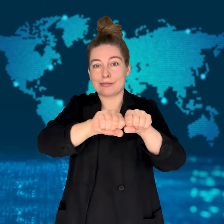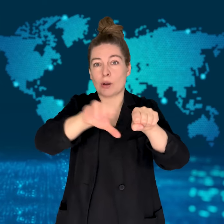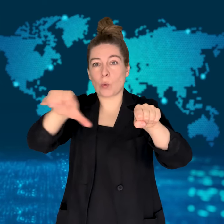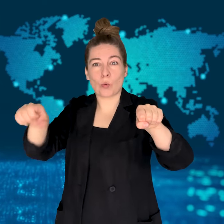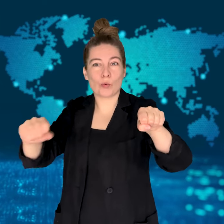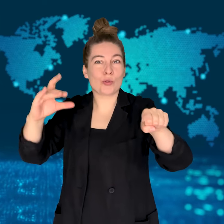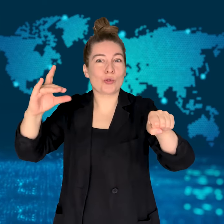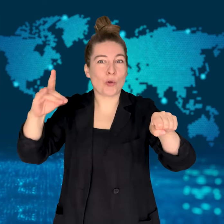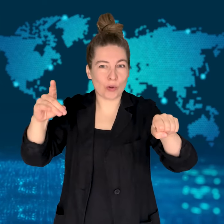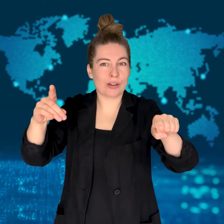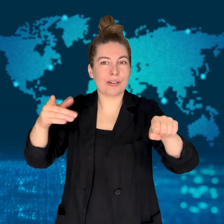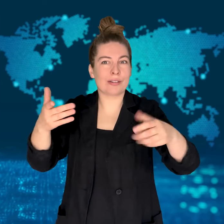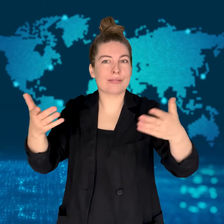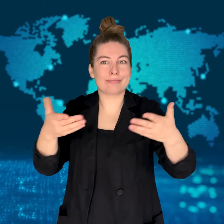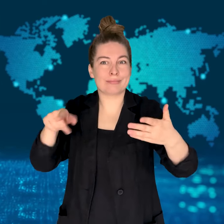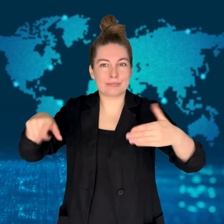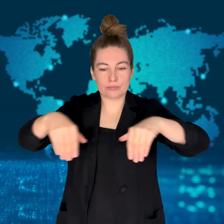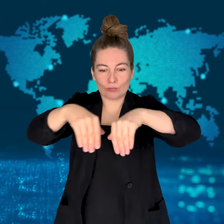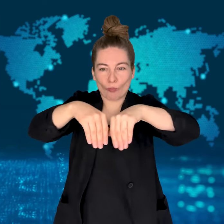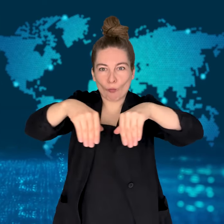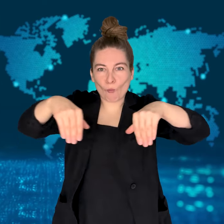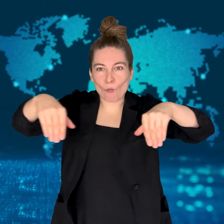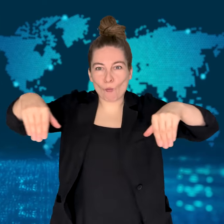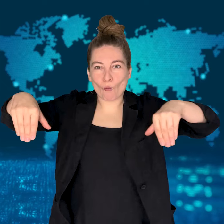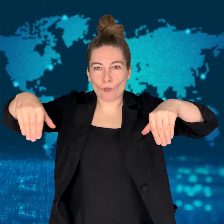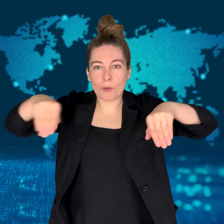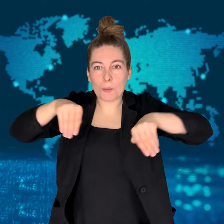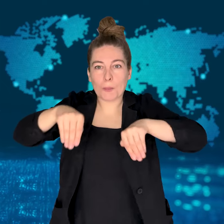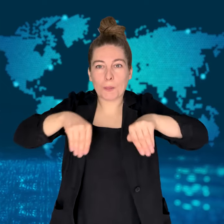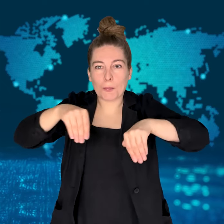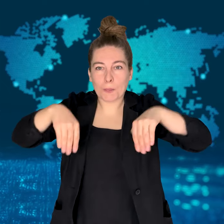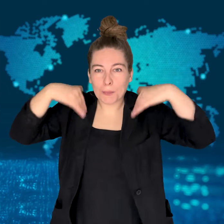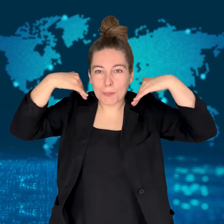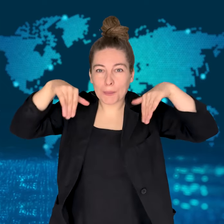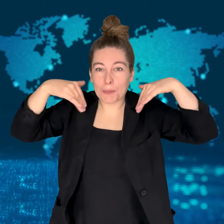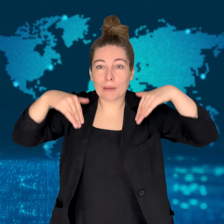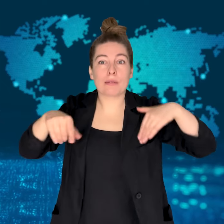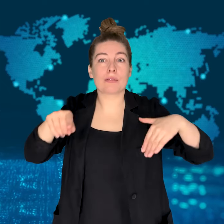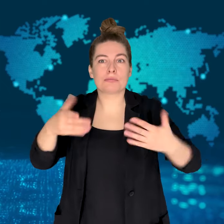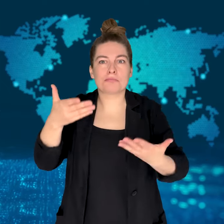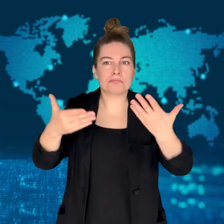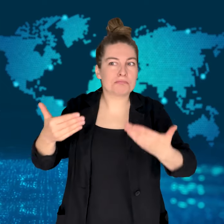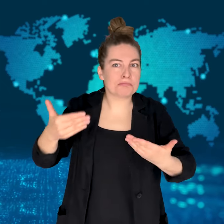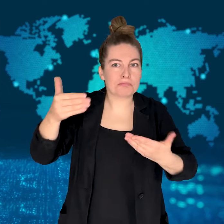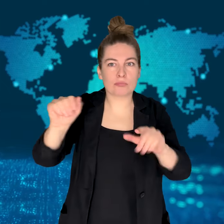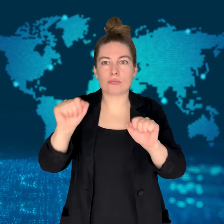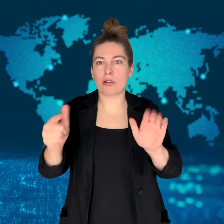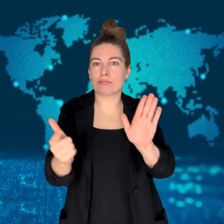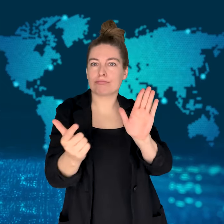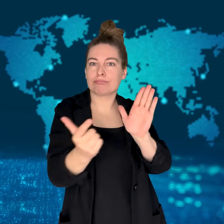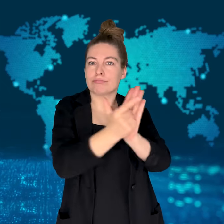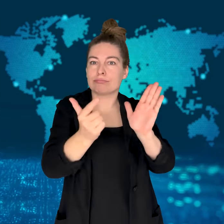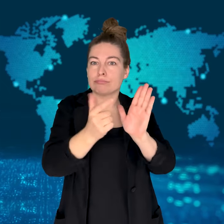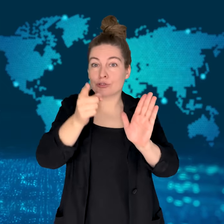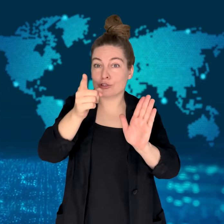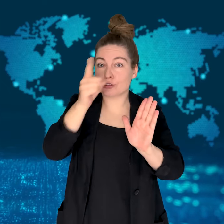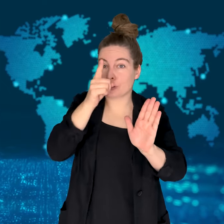could be banned in the country.